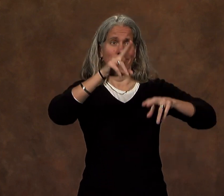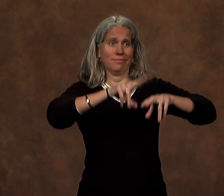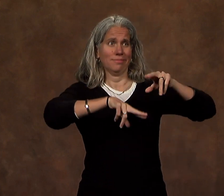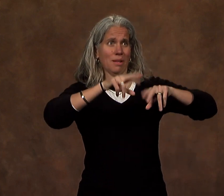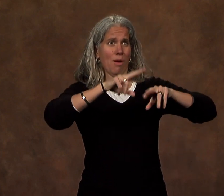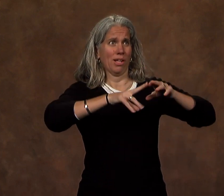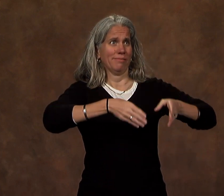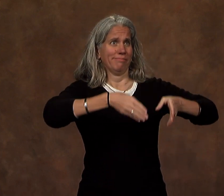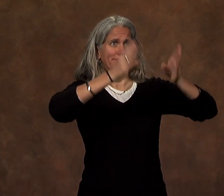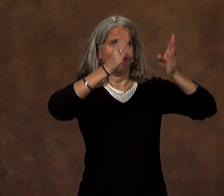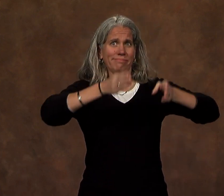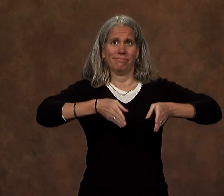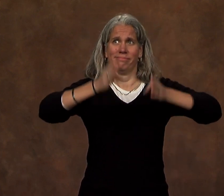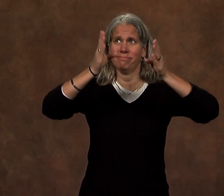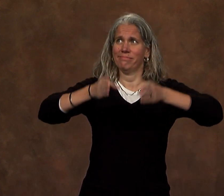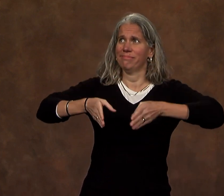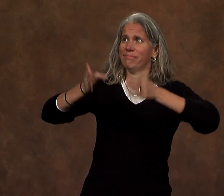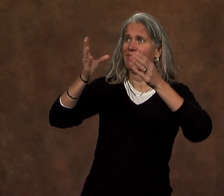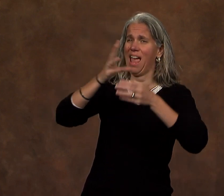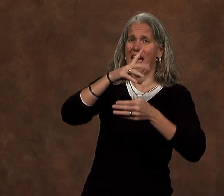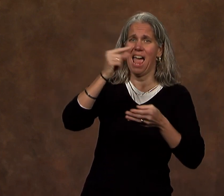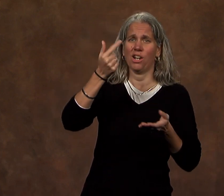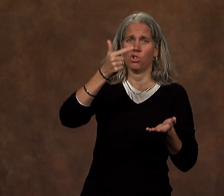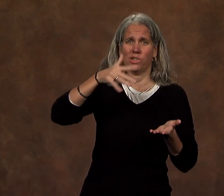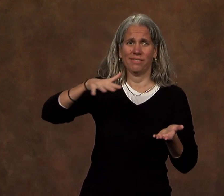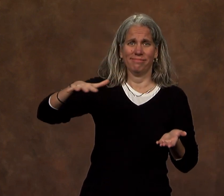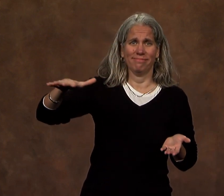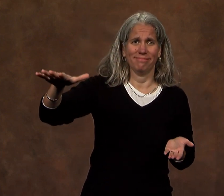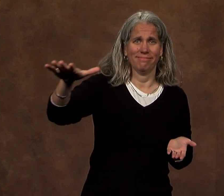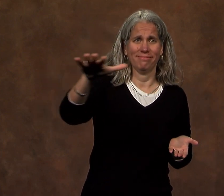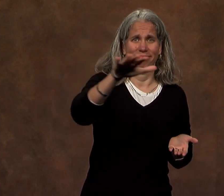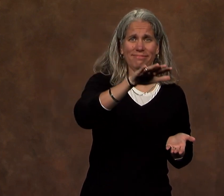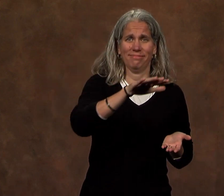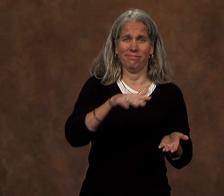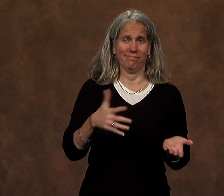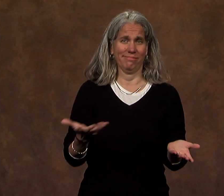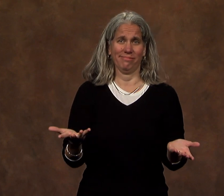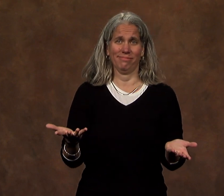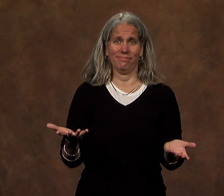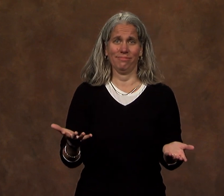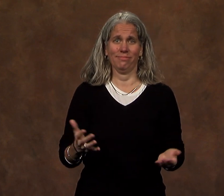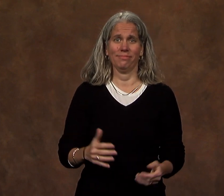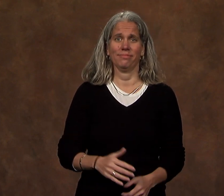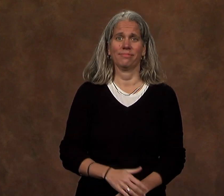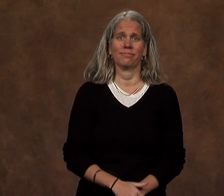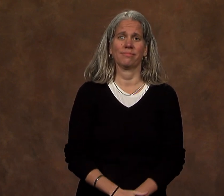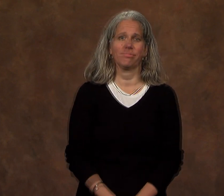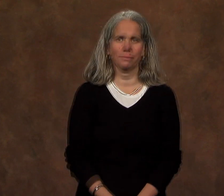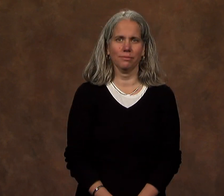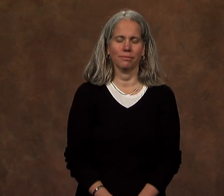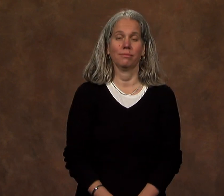than the husk of empty buildings and green space.